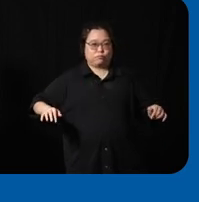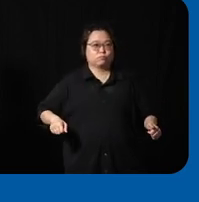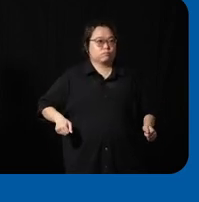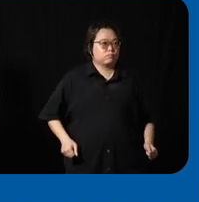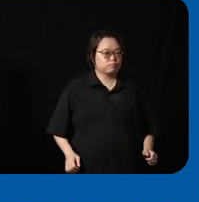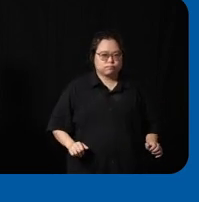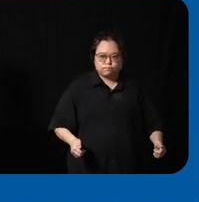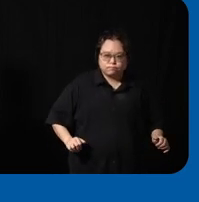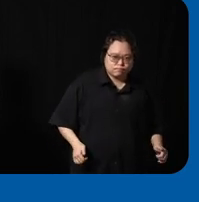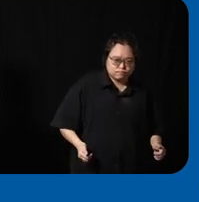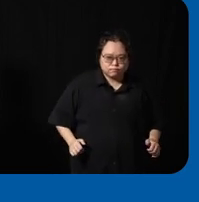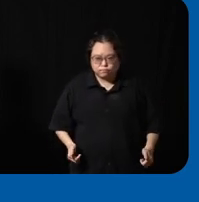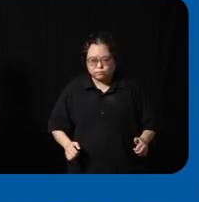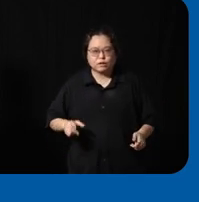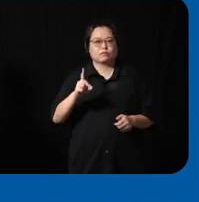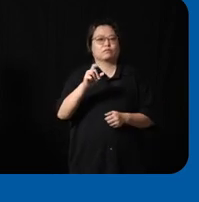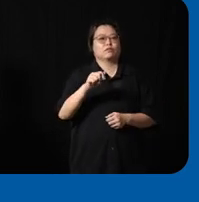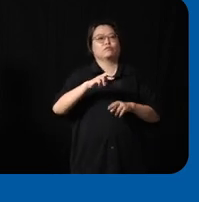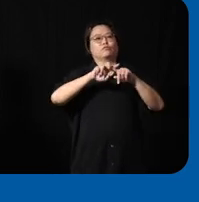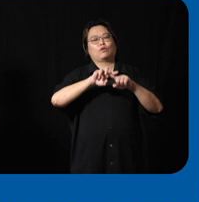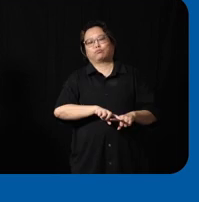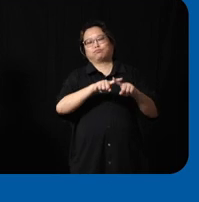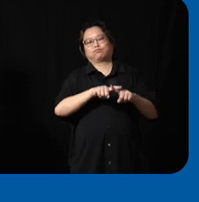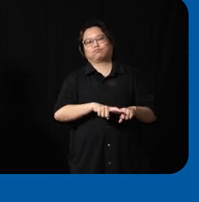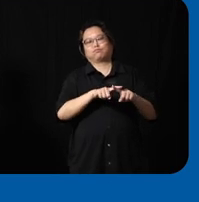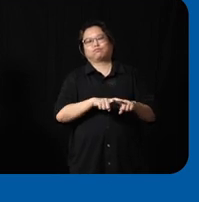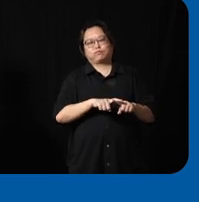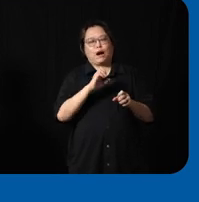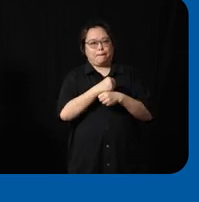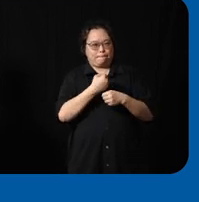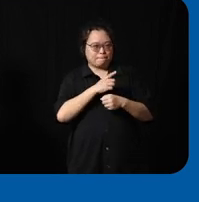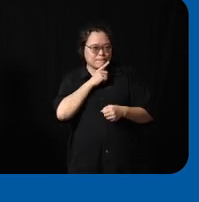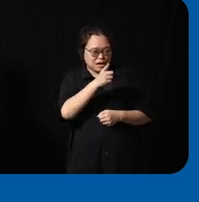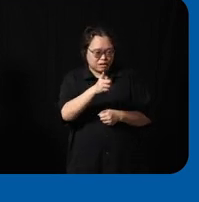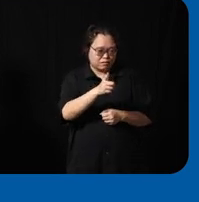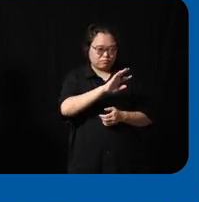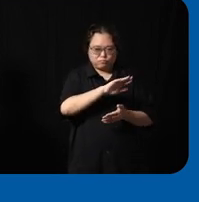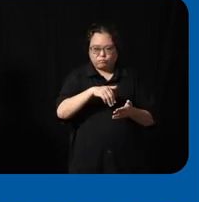we got out of it is Data reliability okay we make sure that the routes that are collected have been